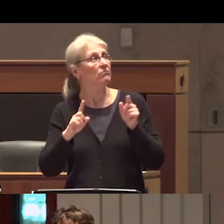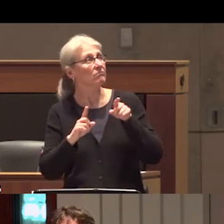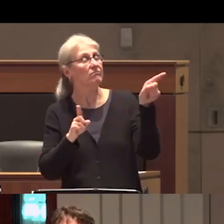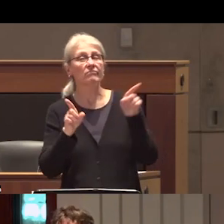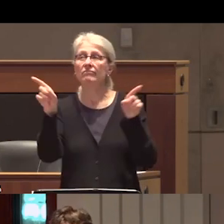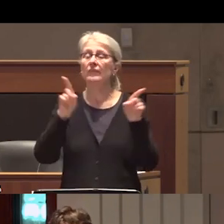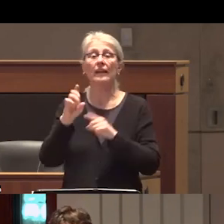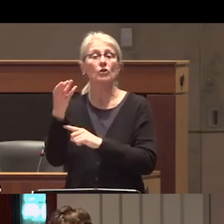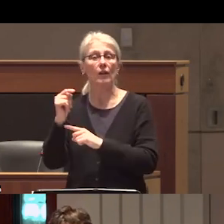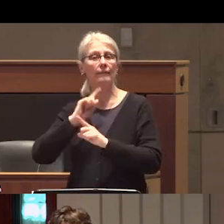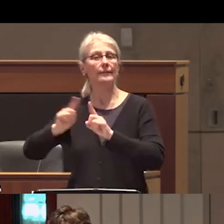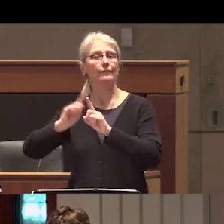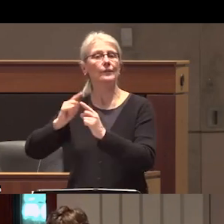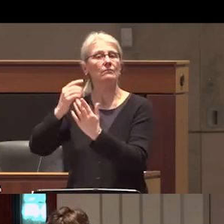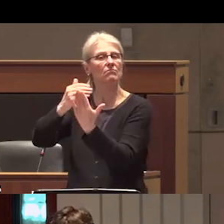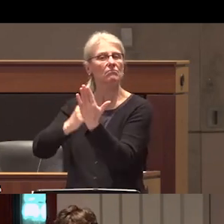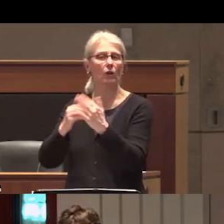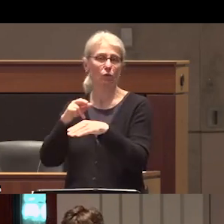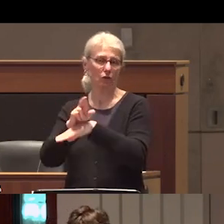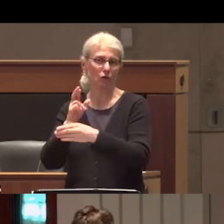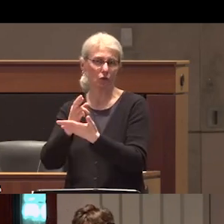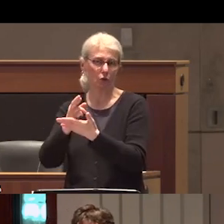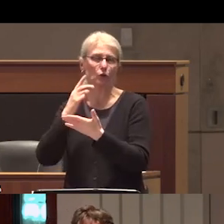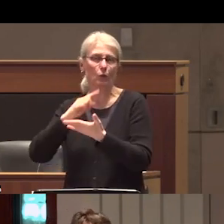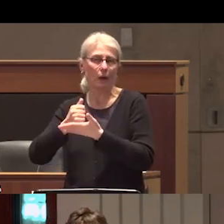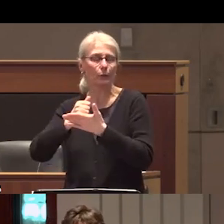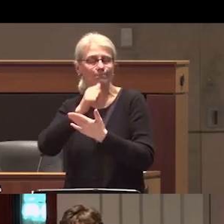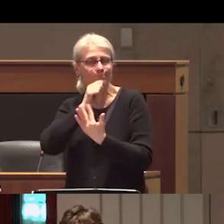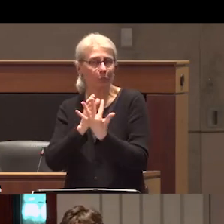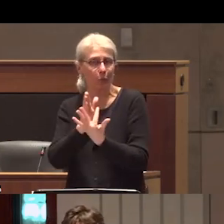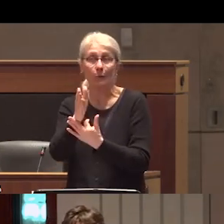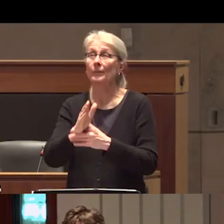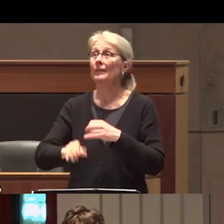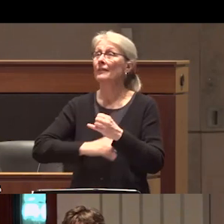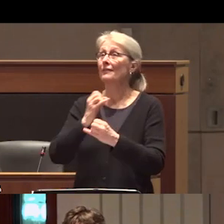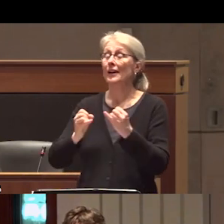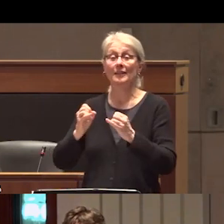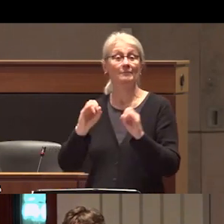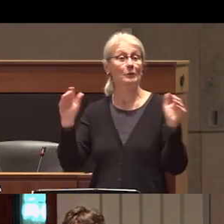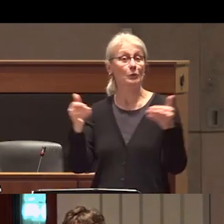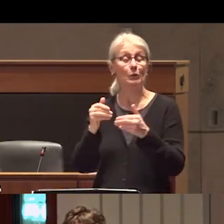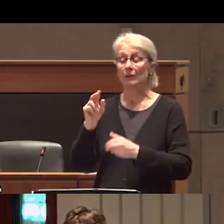function on your right all right so finally and most importantly I am pleased to introduce Nicole